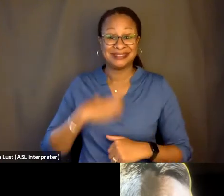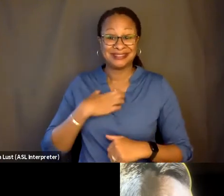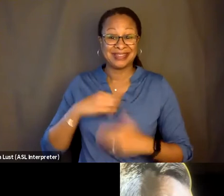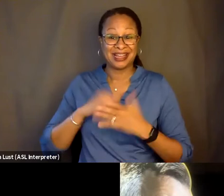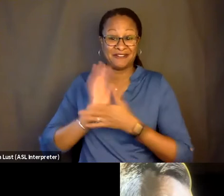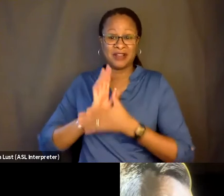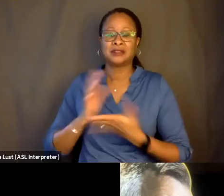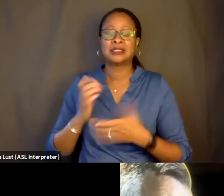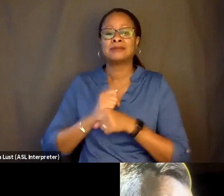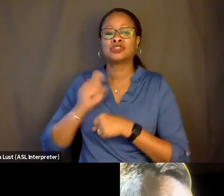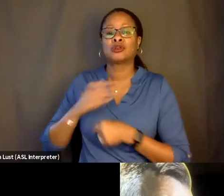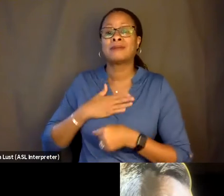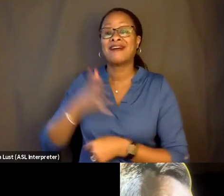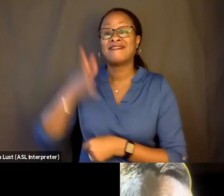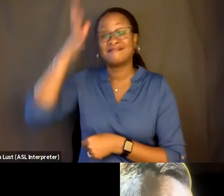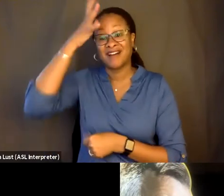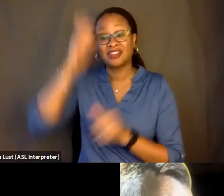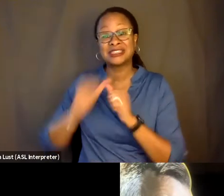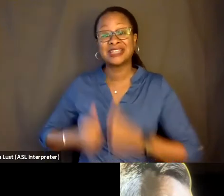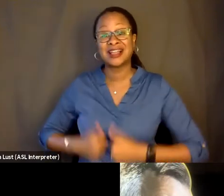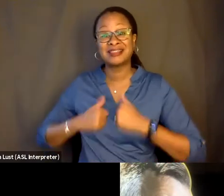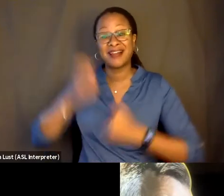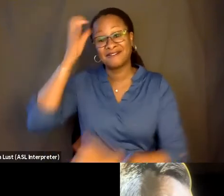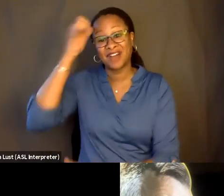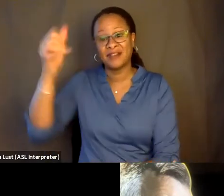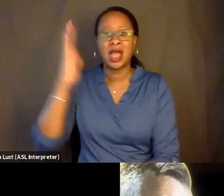my father alive forever. And, like, I know I'm going to fail at that on one level.